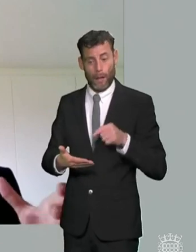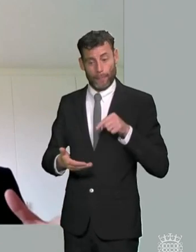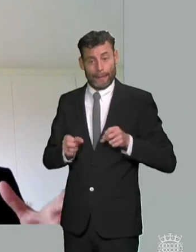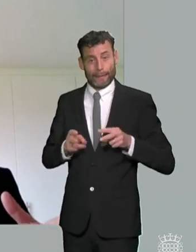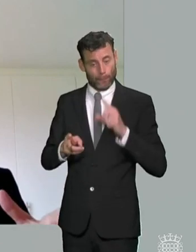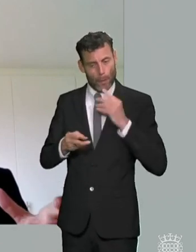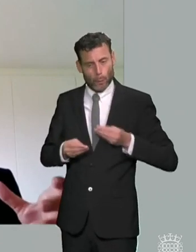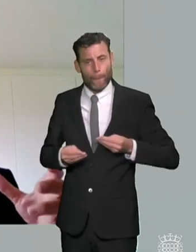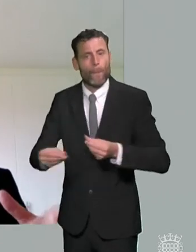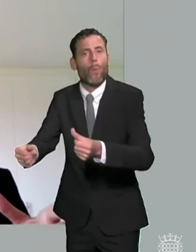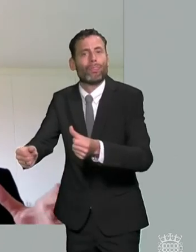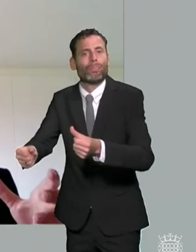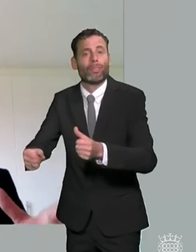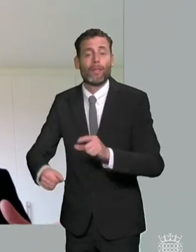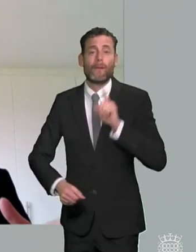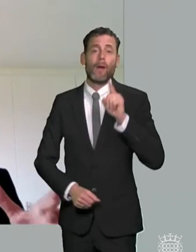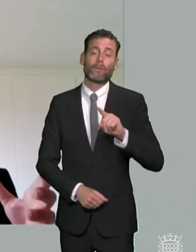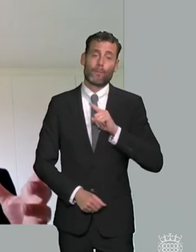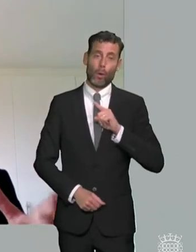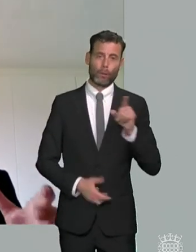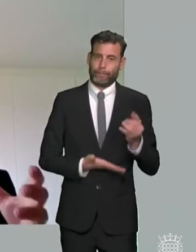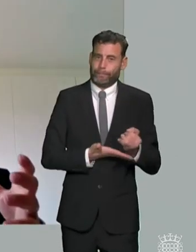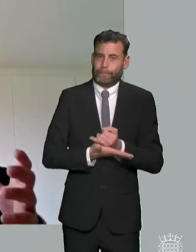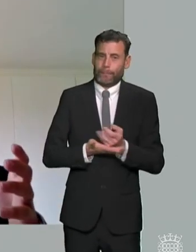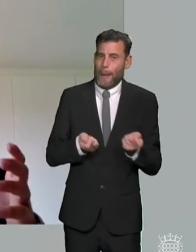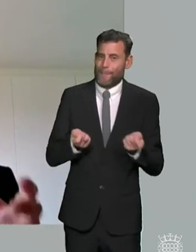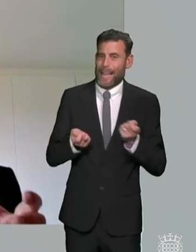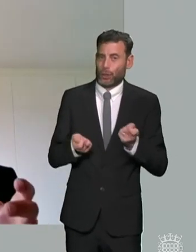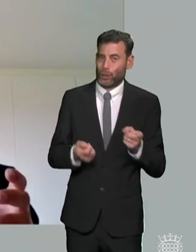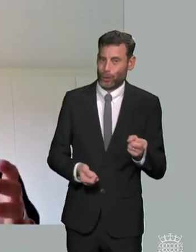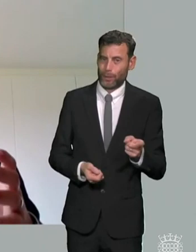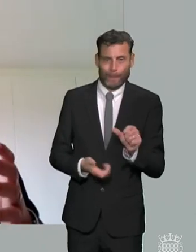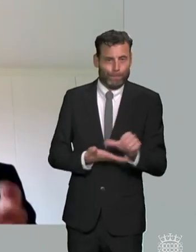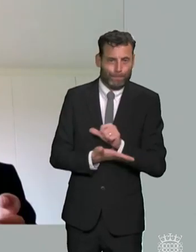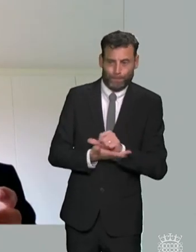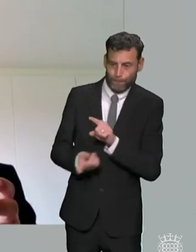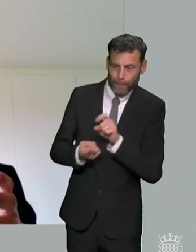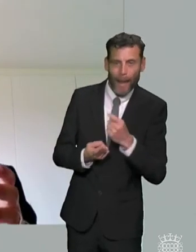right kind of partnerships so sometimes huge amounts of time and money and effort are spent